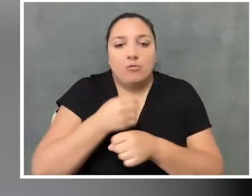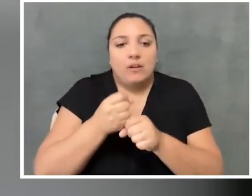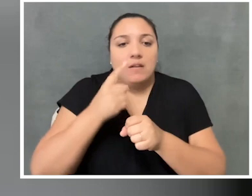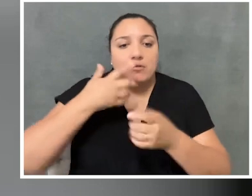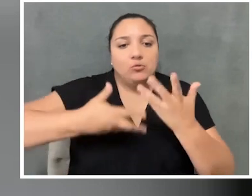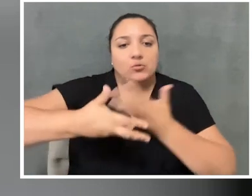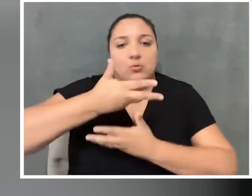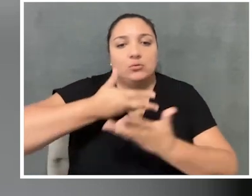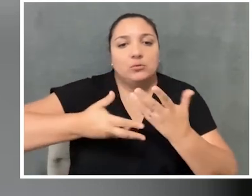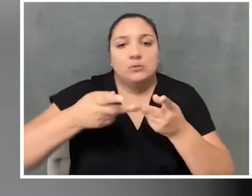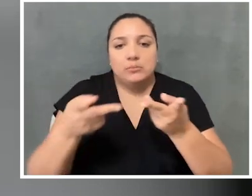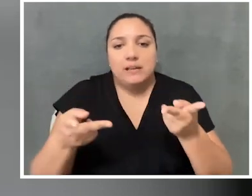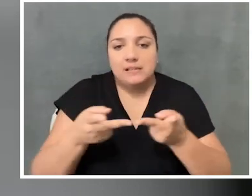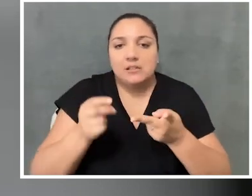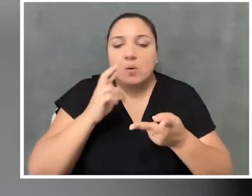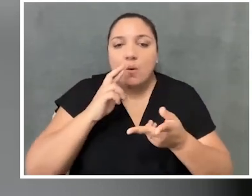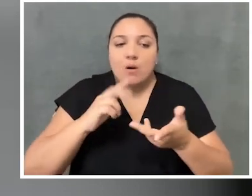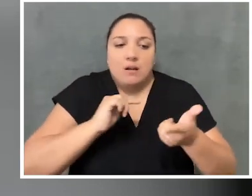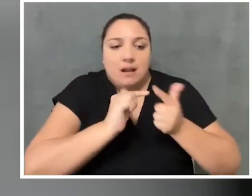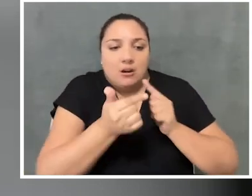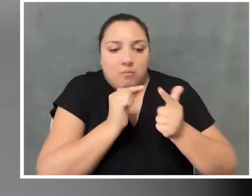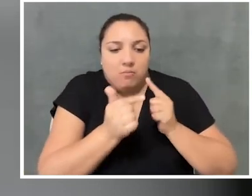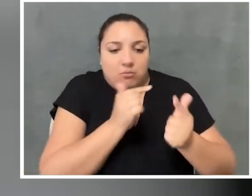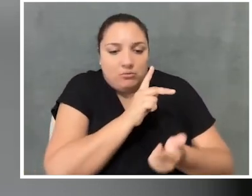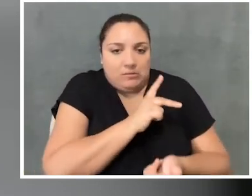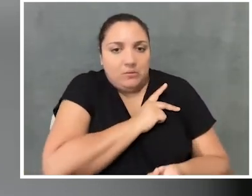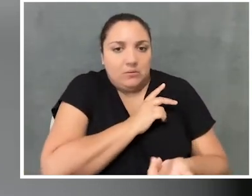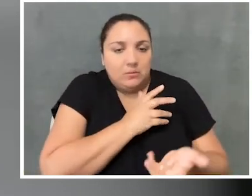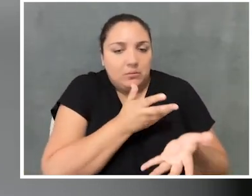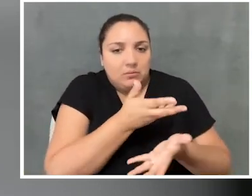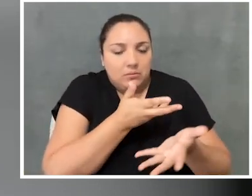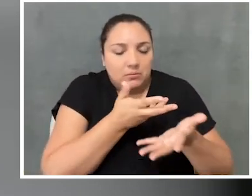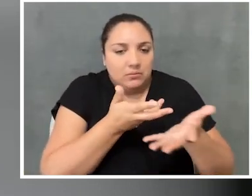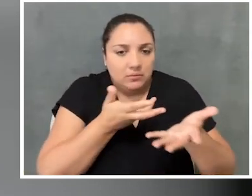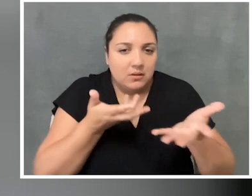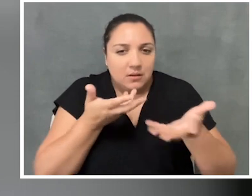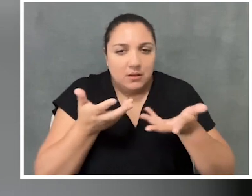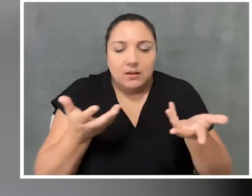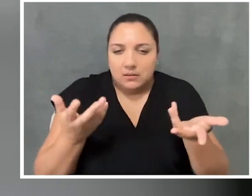or the interpersonal spaces that we were in. You know, historically, disabled folks have been